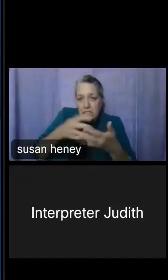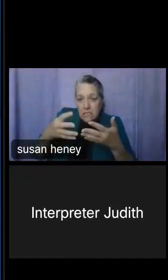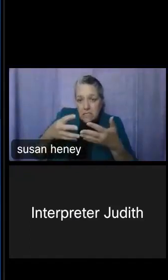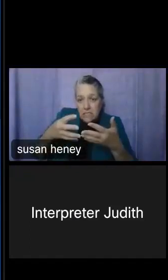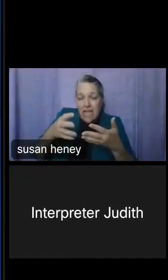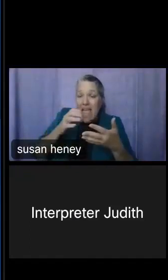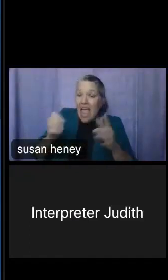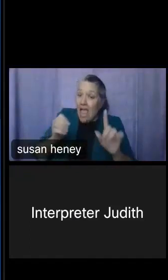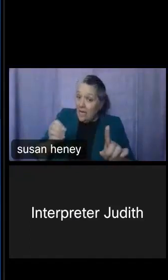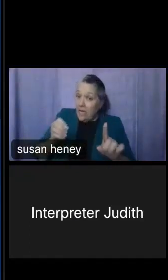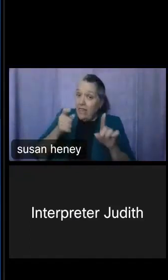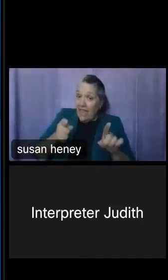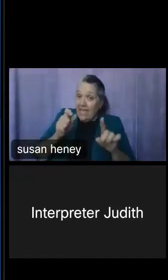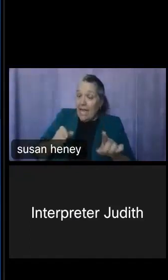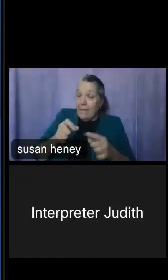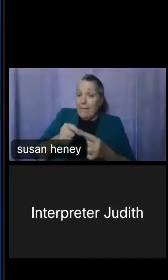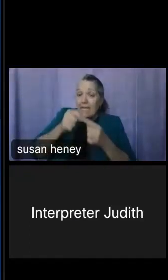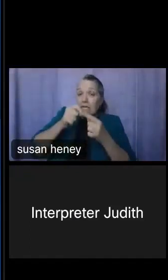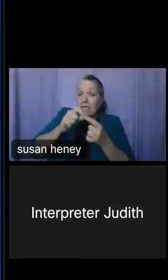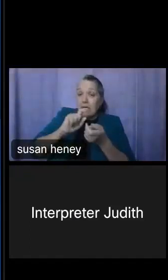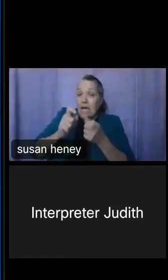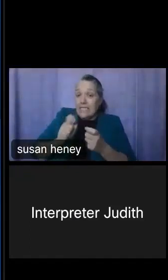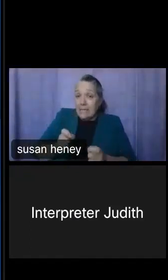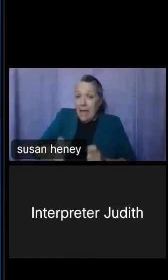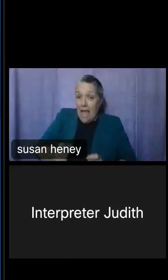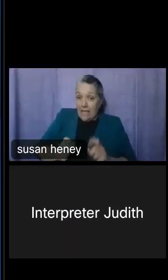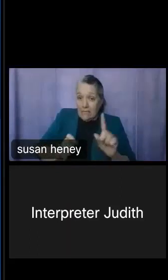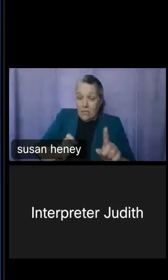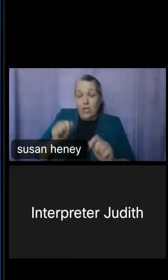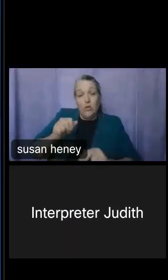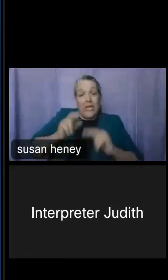tables, so that you're able to actually build the table that you're looking for.